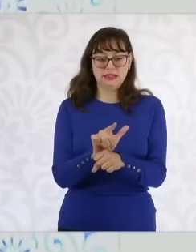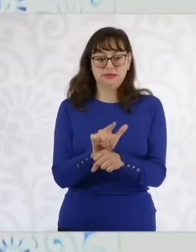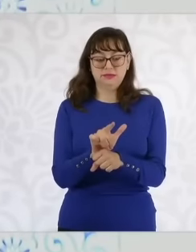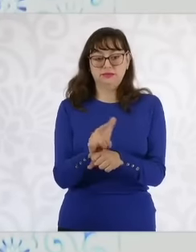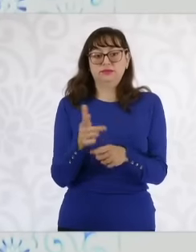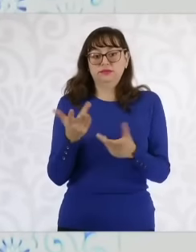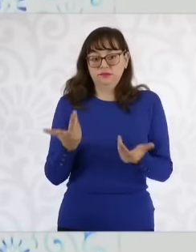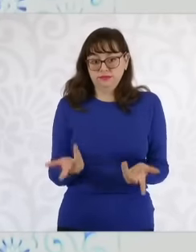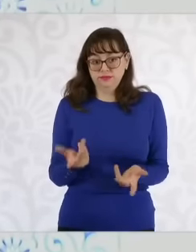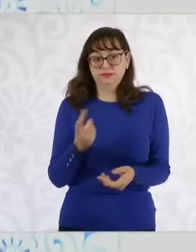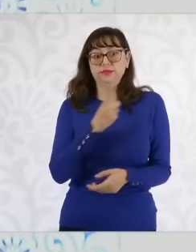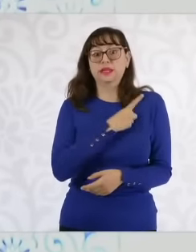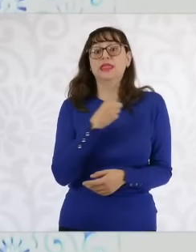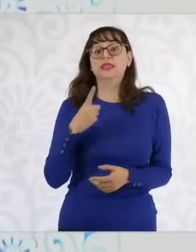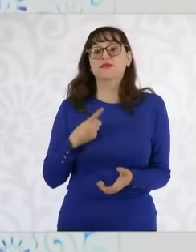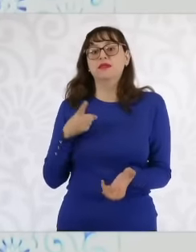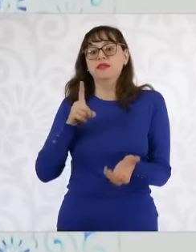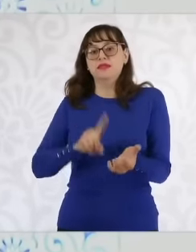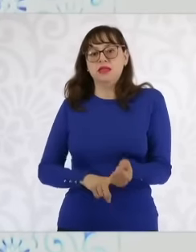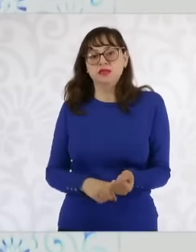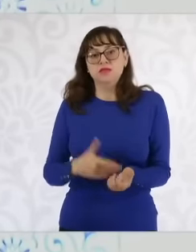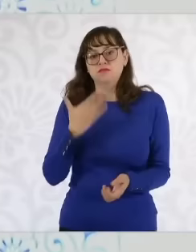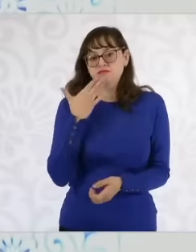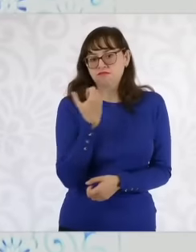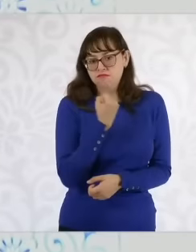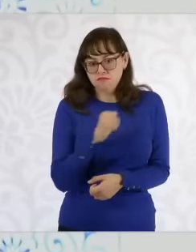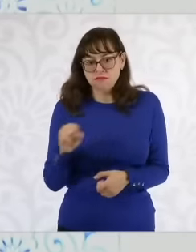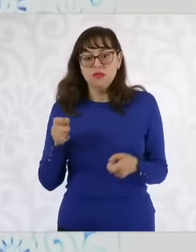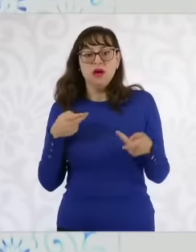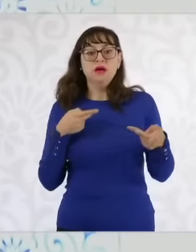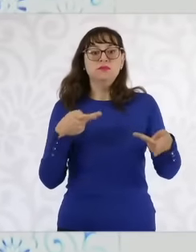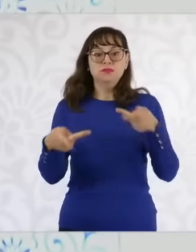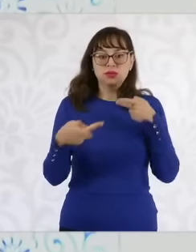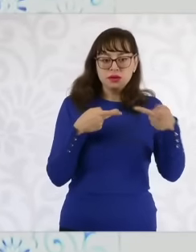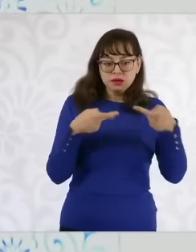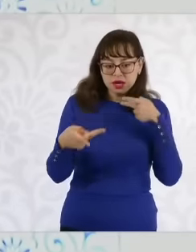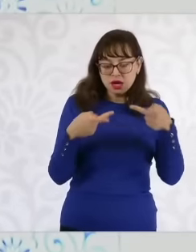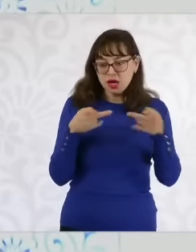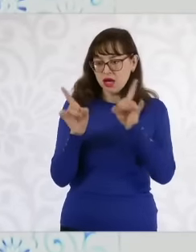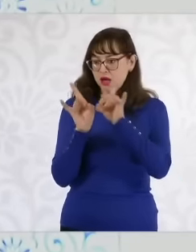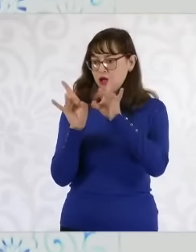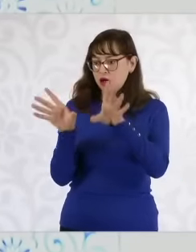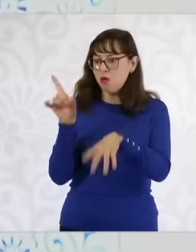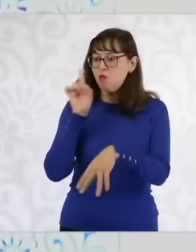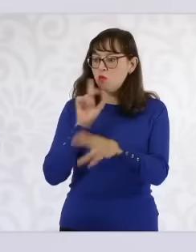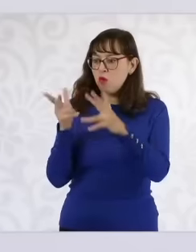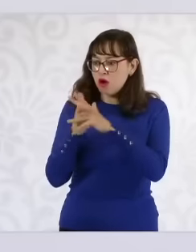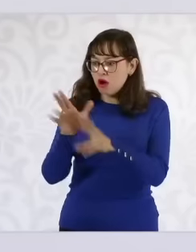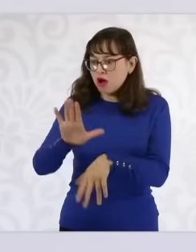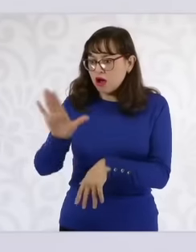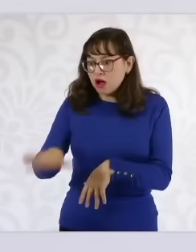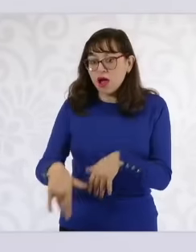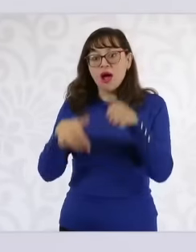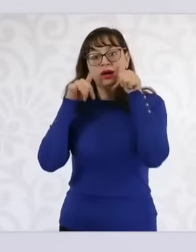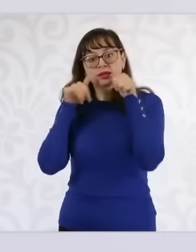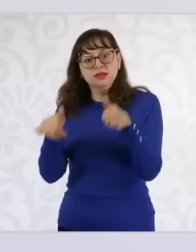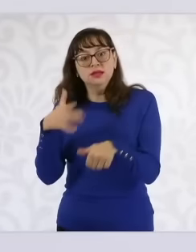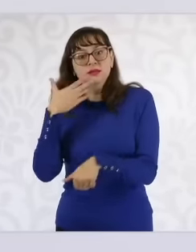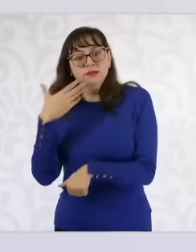have to prepare so that they can handle a feminicide that will never happen again, as was the case